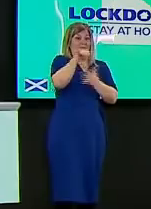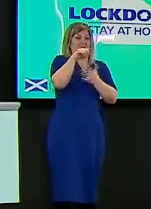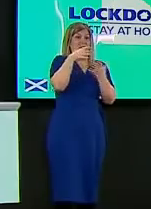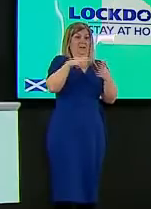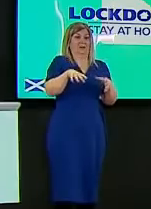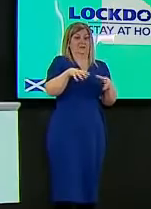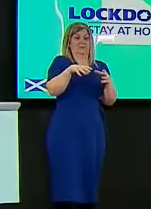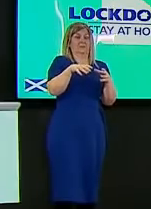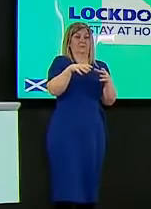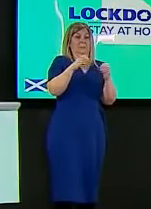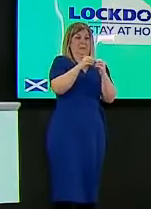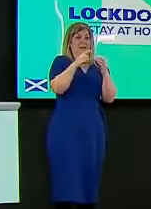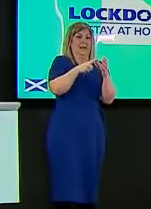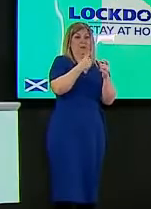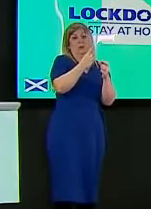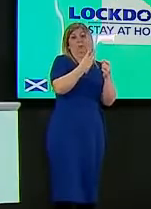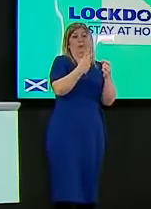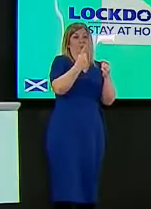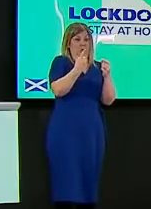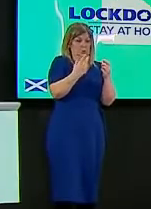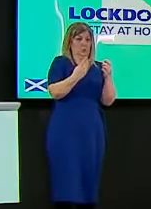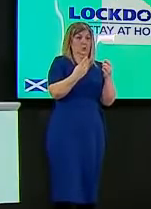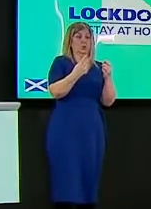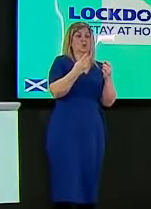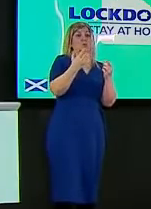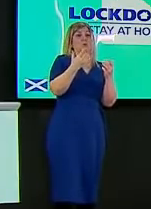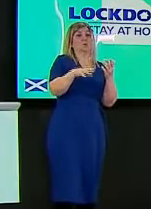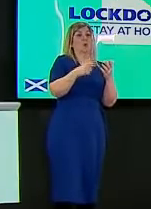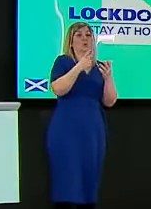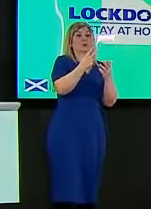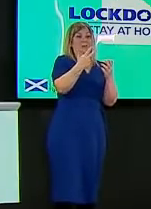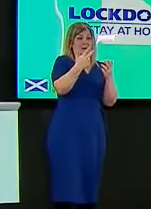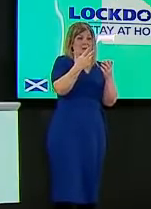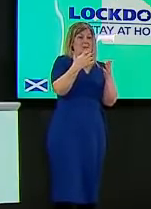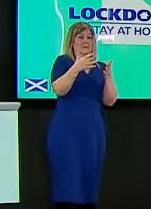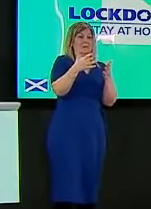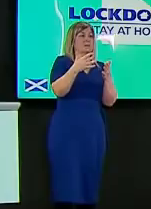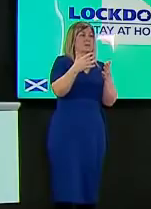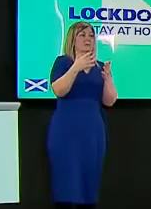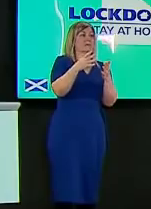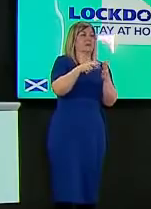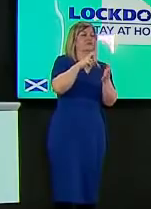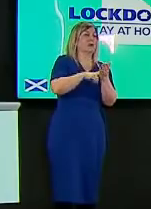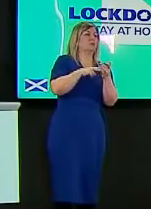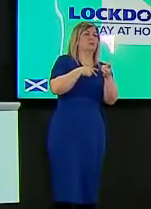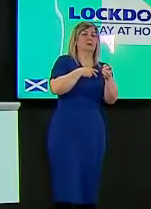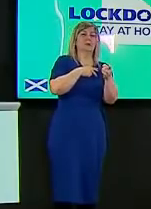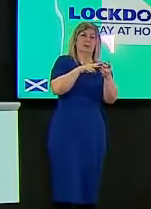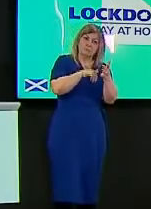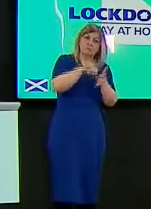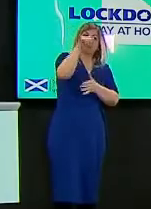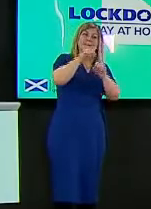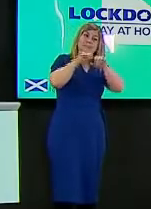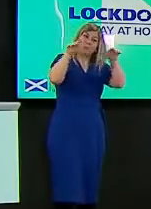29th of january and a question about another issue if i may uh there's some growing scientific